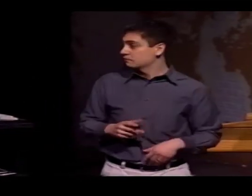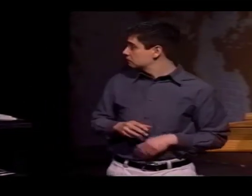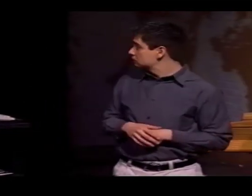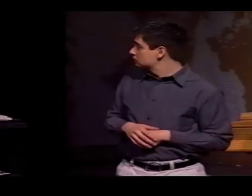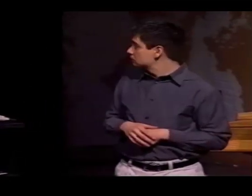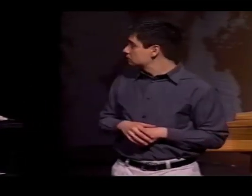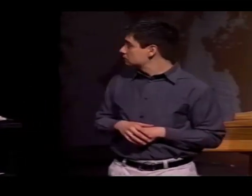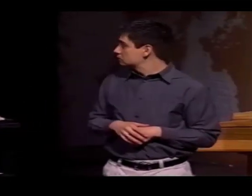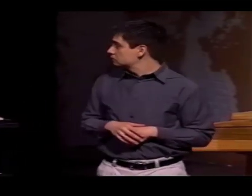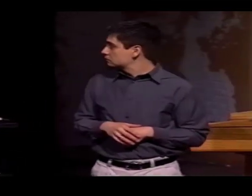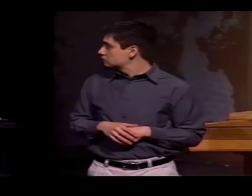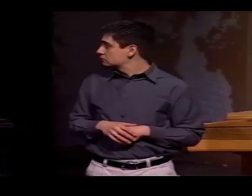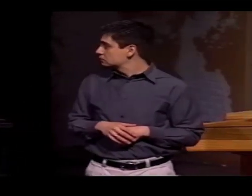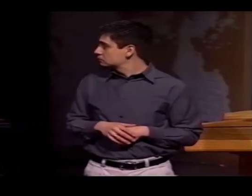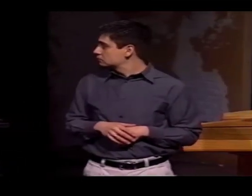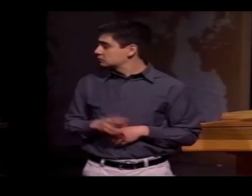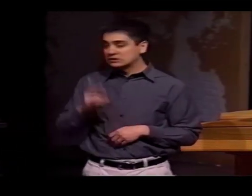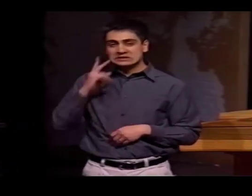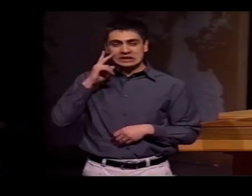THIS IS HOW THE ROOM WAS SET UP.